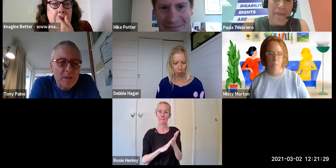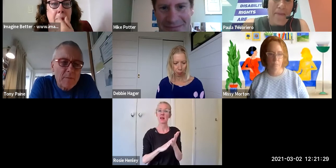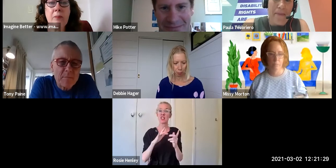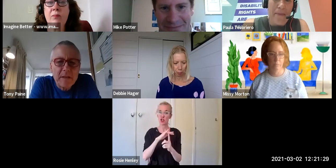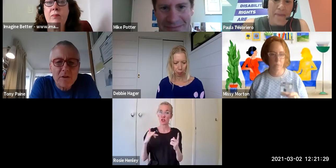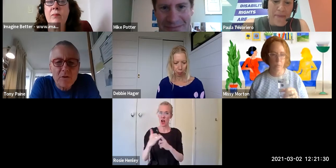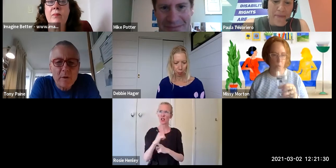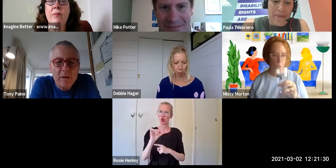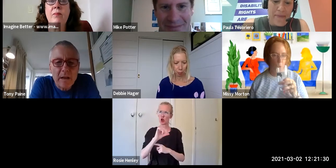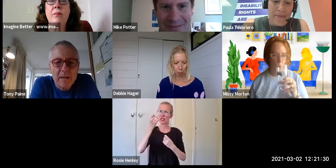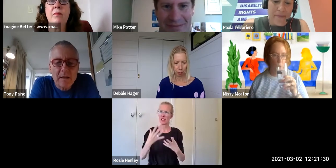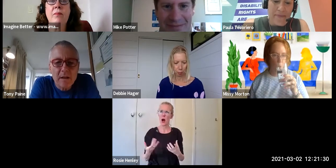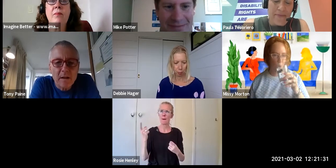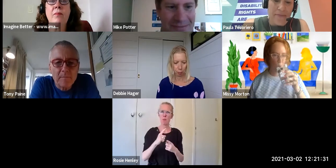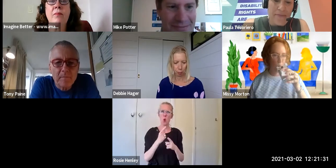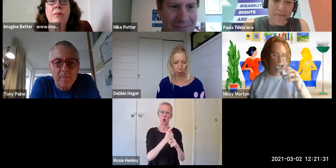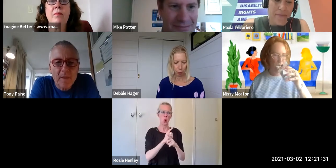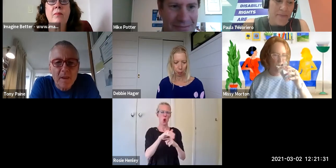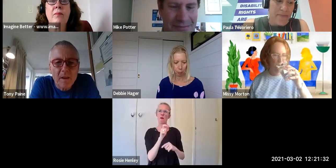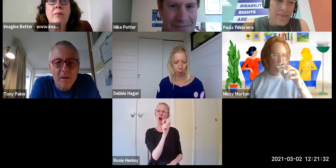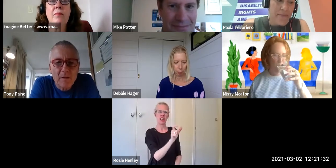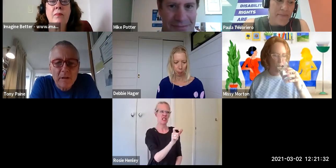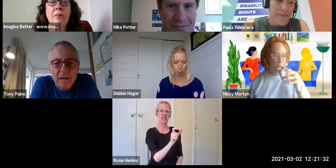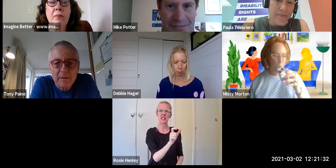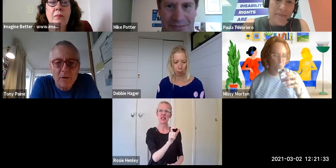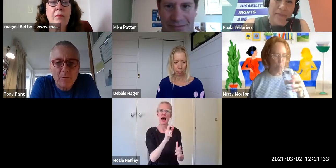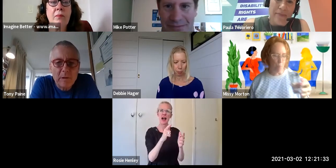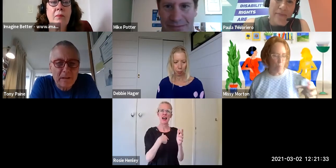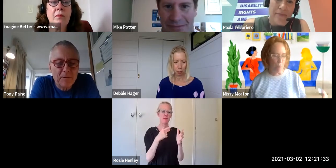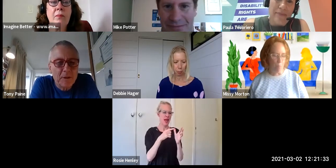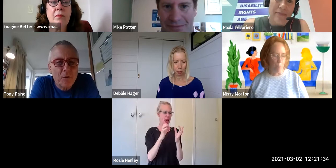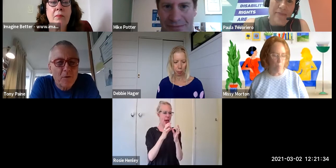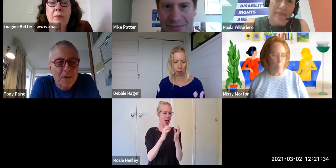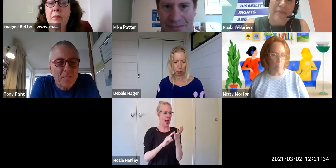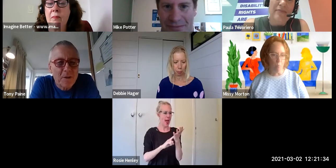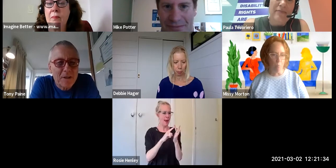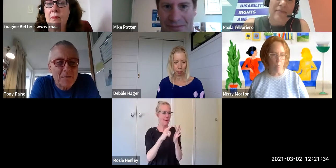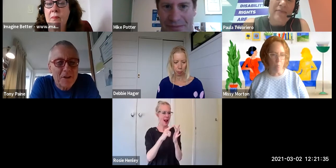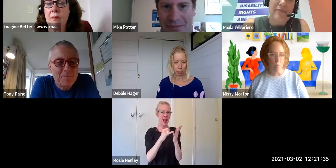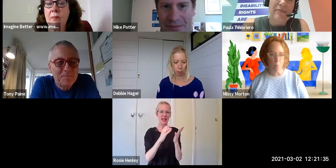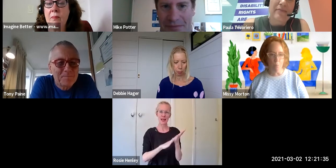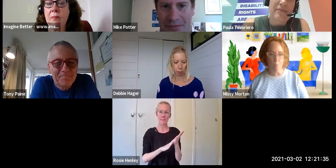ableism mean to you and you know can you offer us a quick definition.